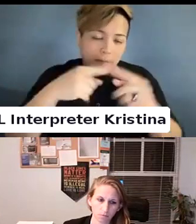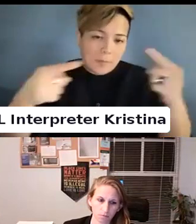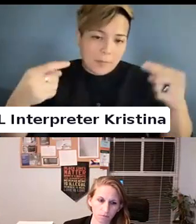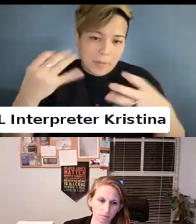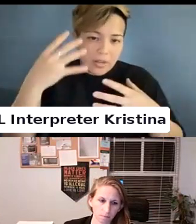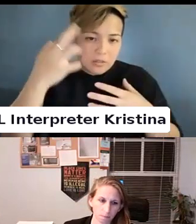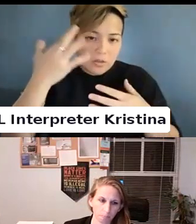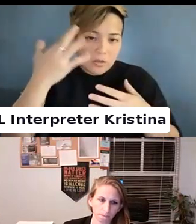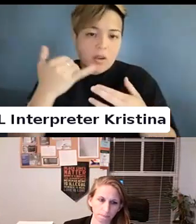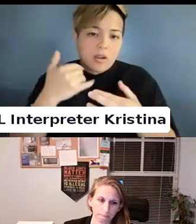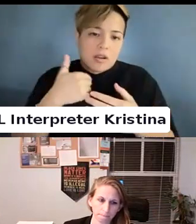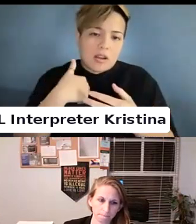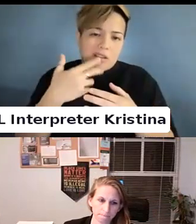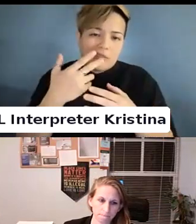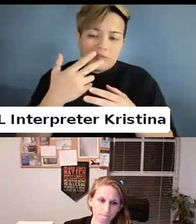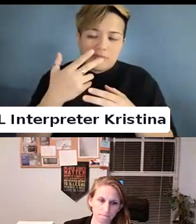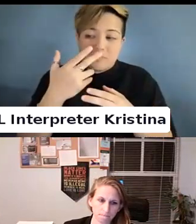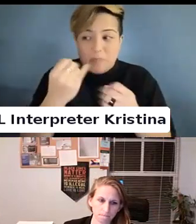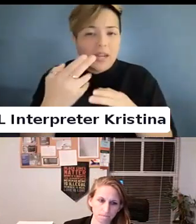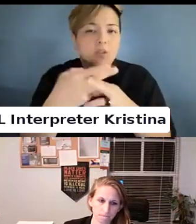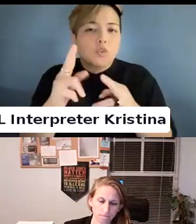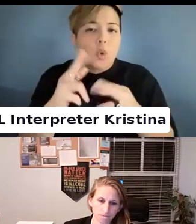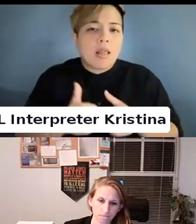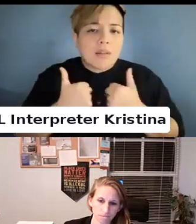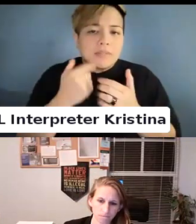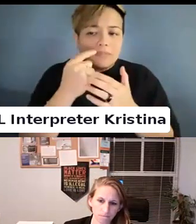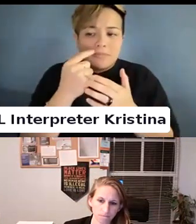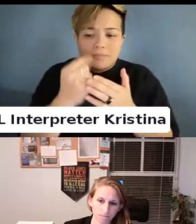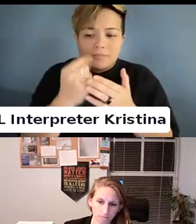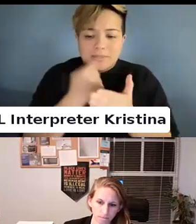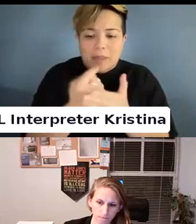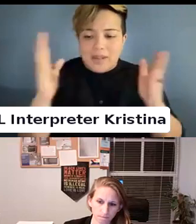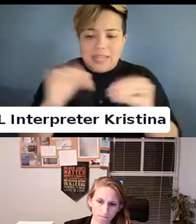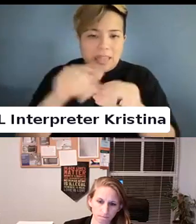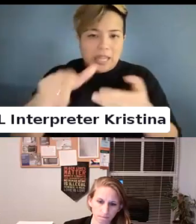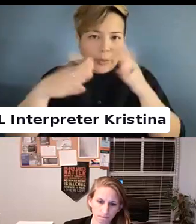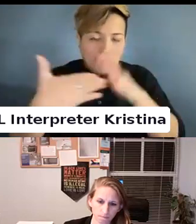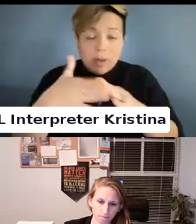to the community. The point is. It does.